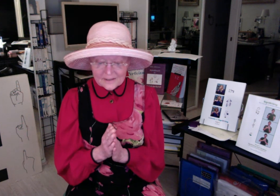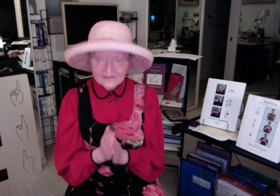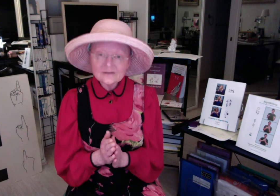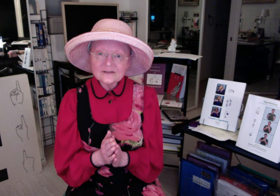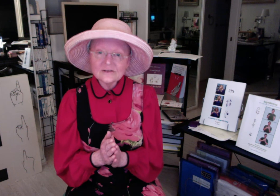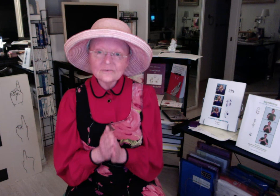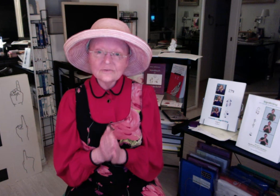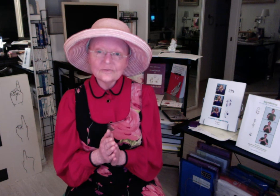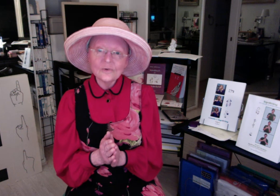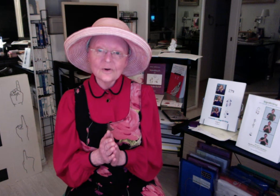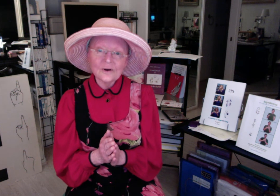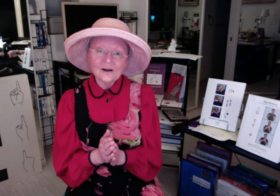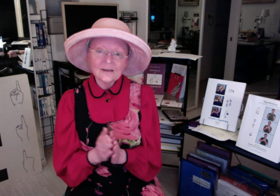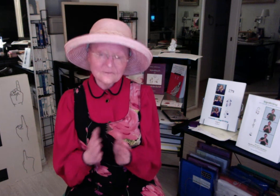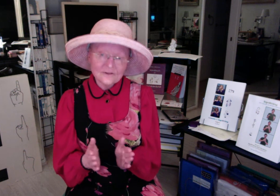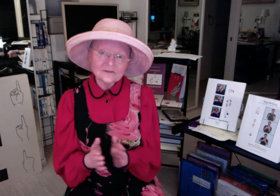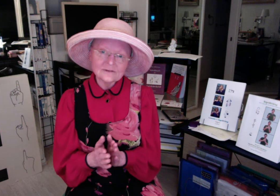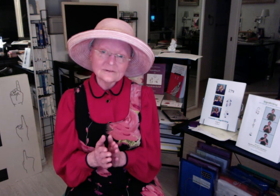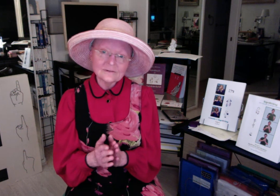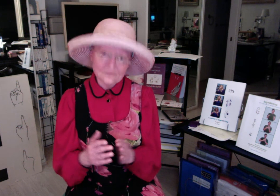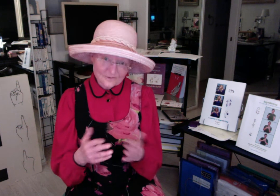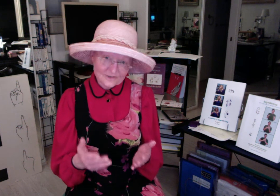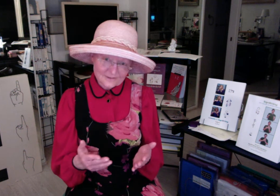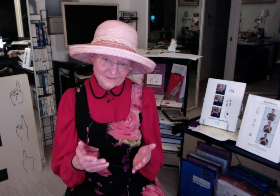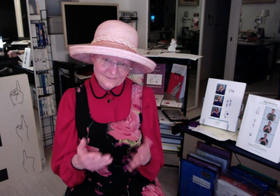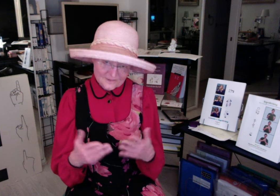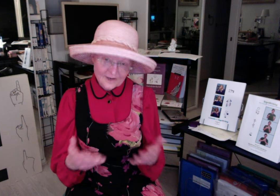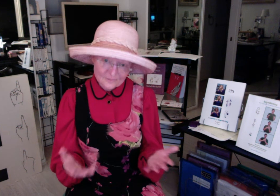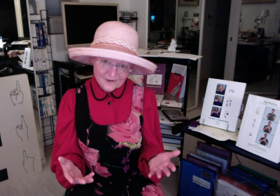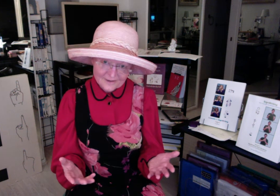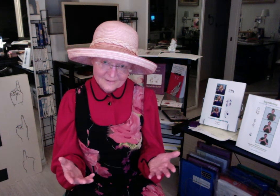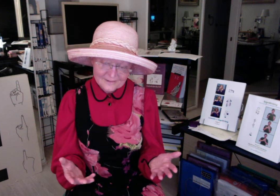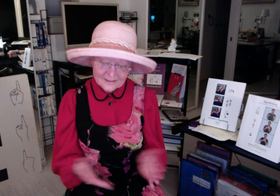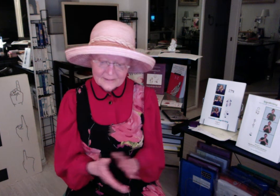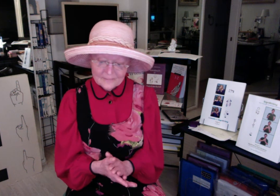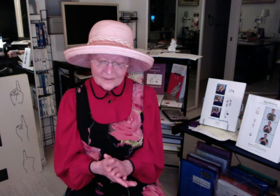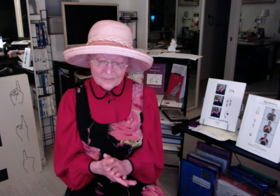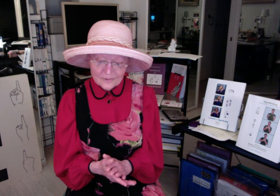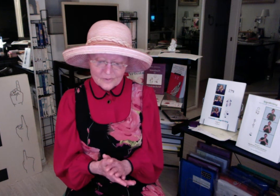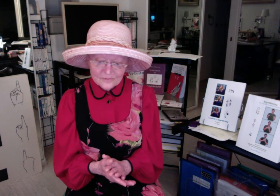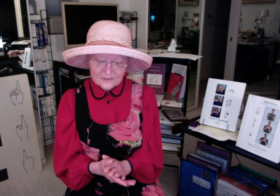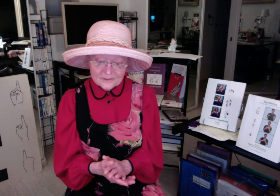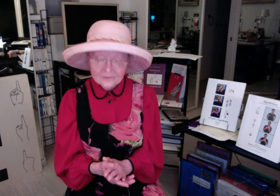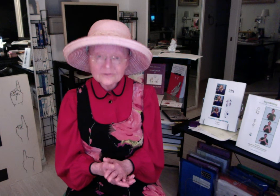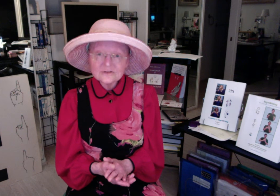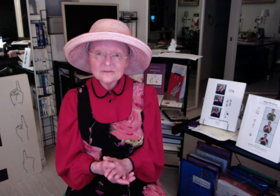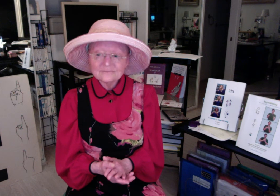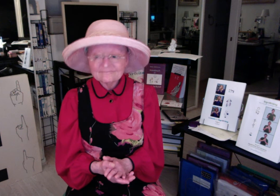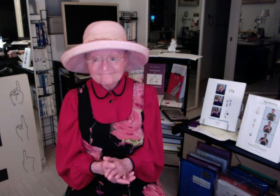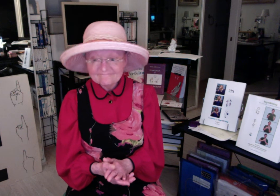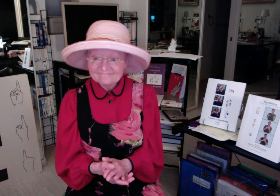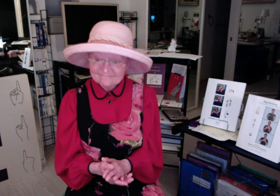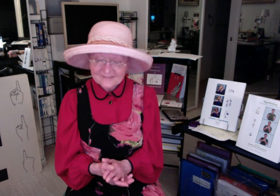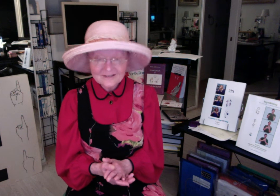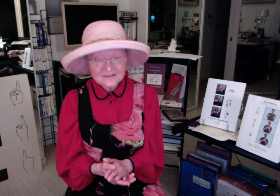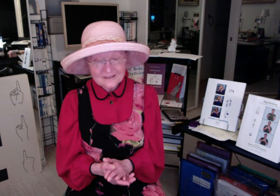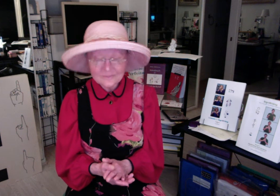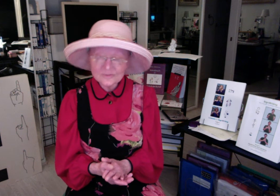1974, I invented, originally, SignWriting, but over the years, things keep spreading